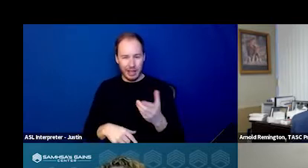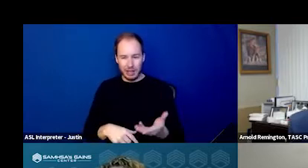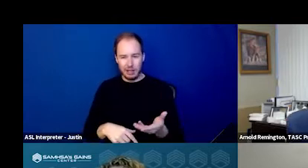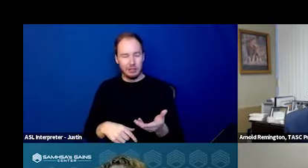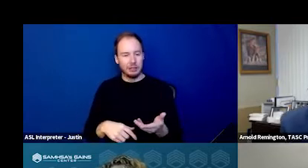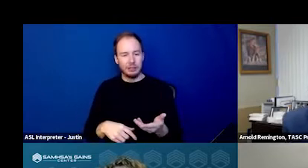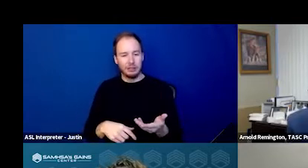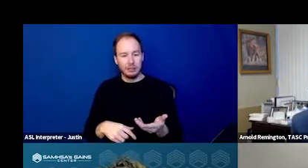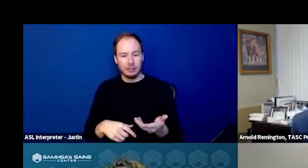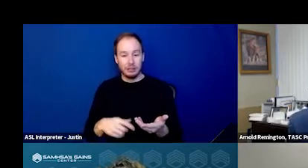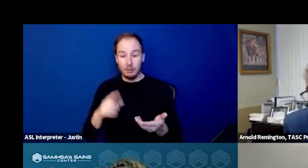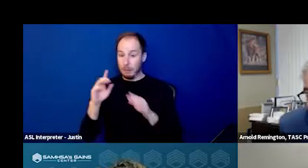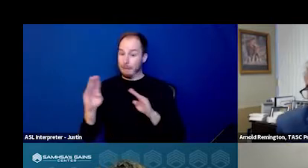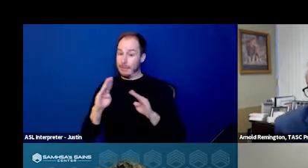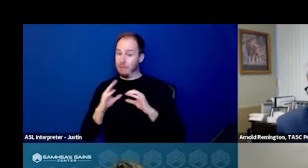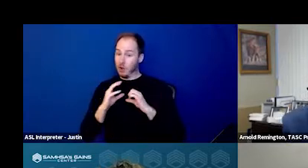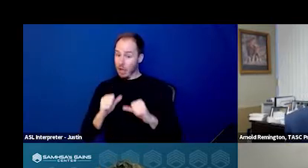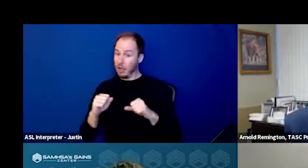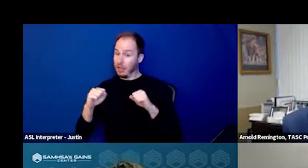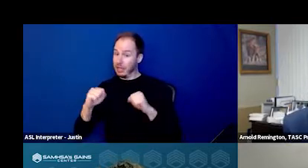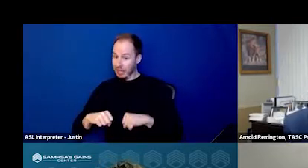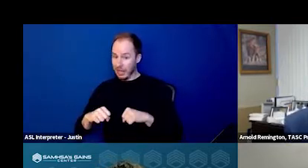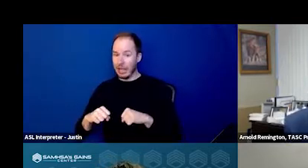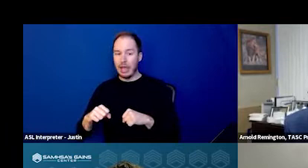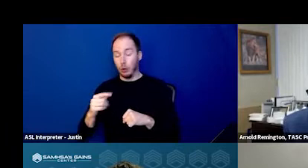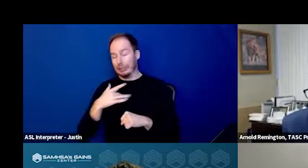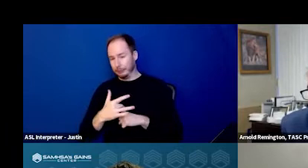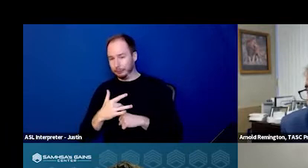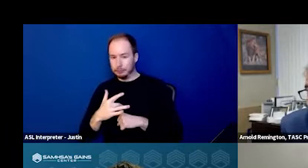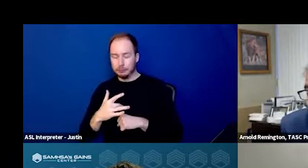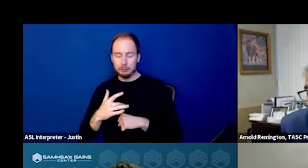in behavioral health, we tend to do, but departments vary.